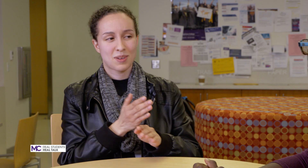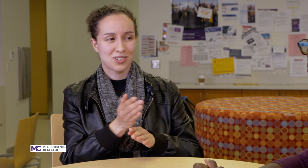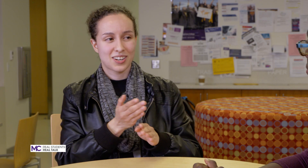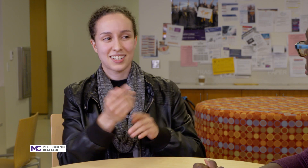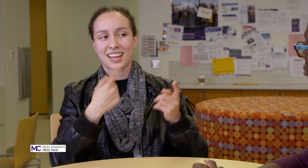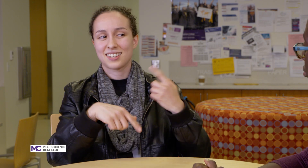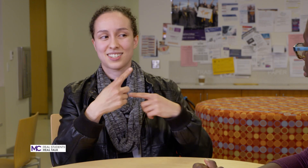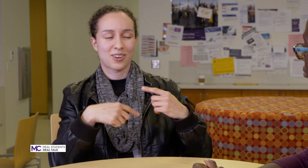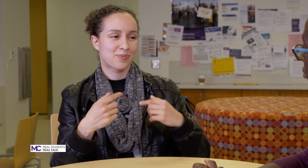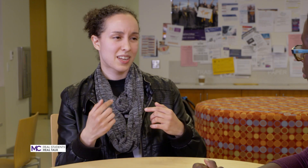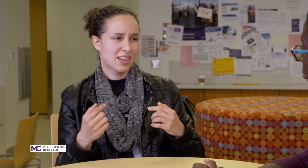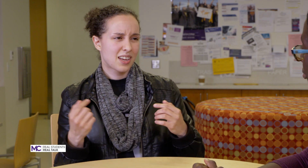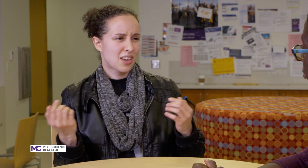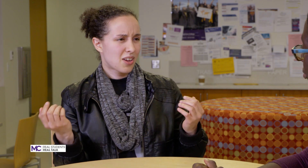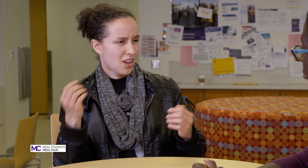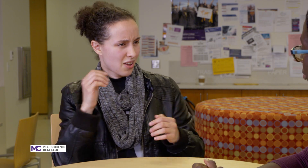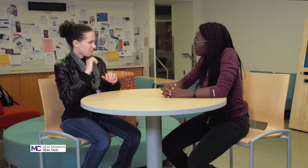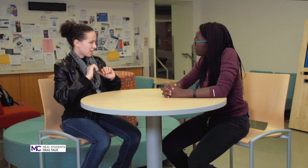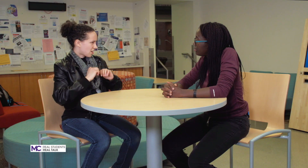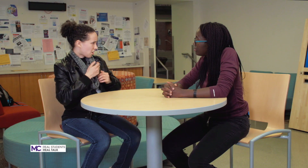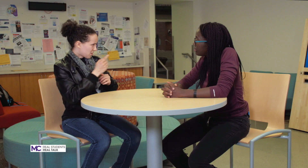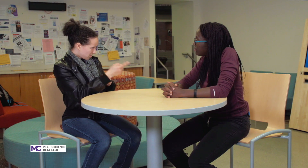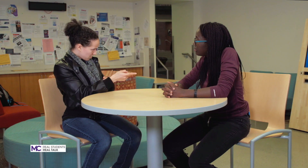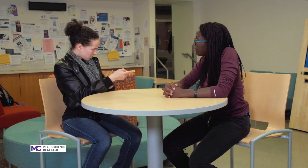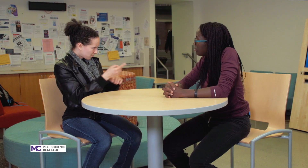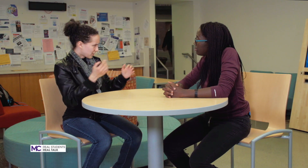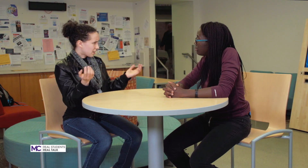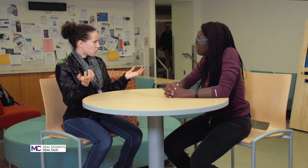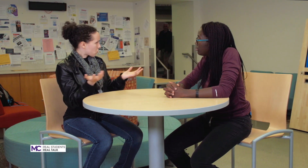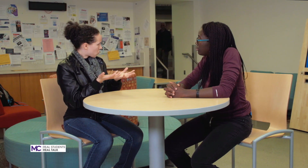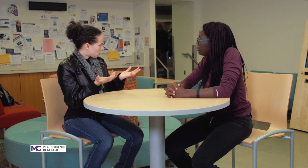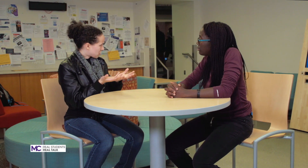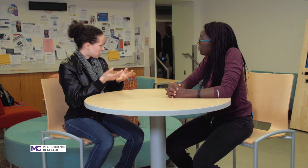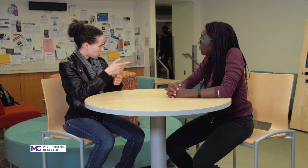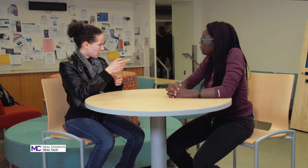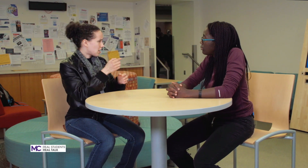majoring itself how about you like what